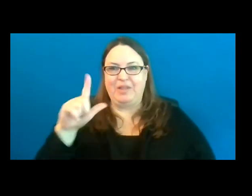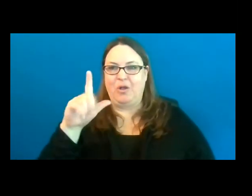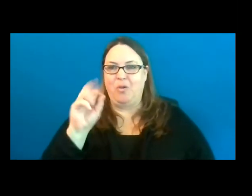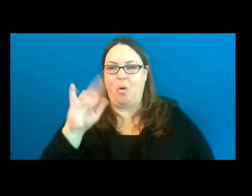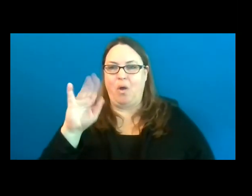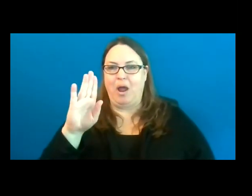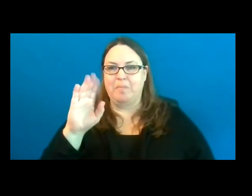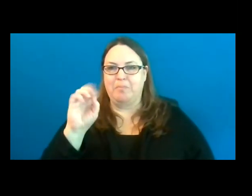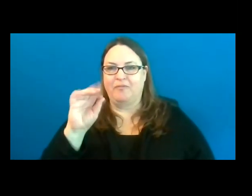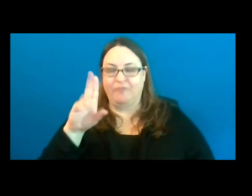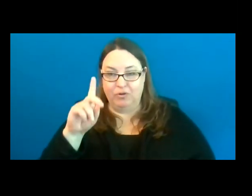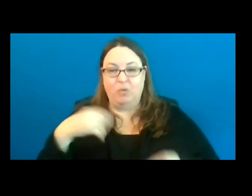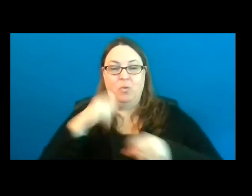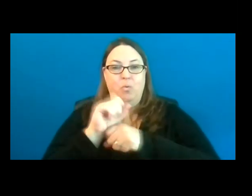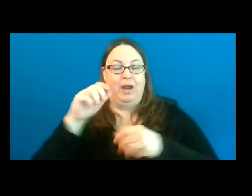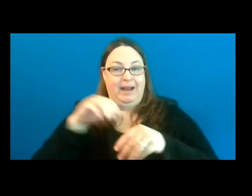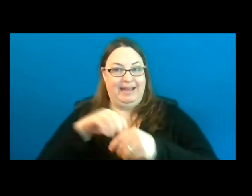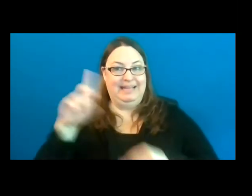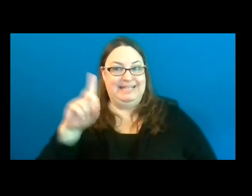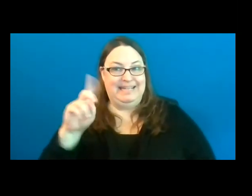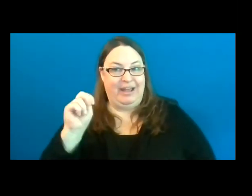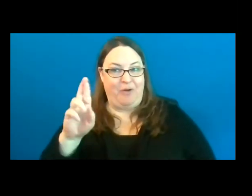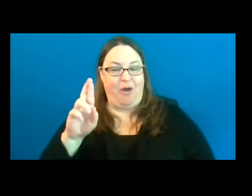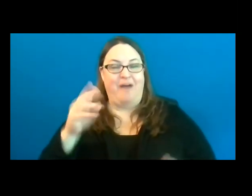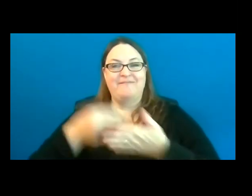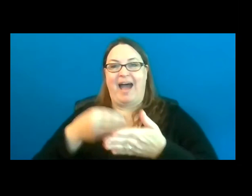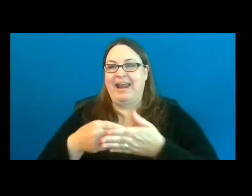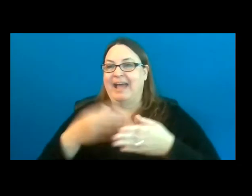I work in the Michigan Department of Natural Resources Finance and Operations Division.